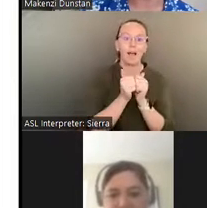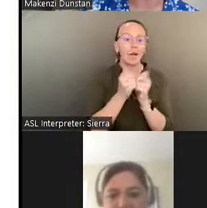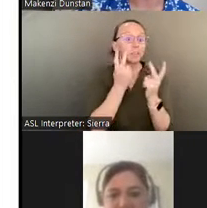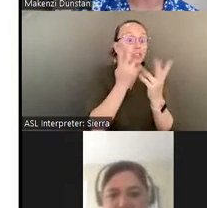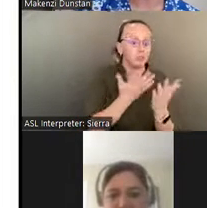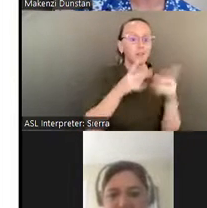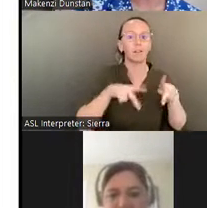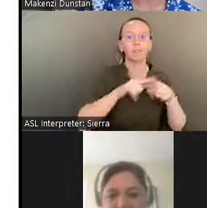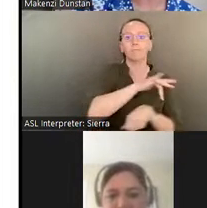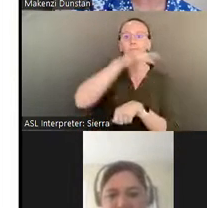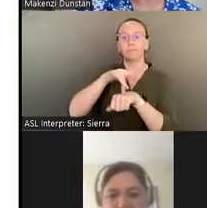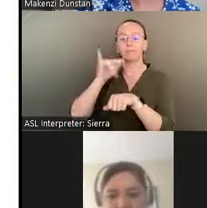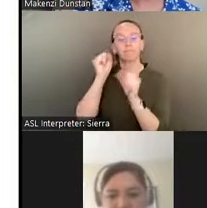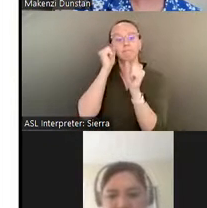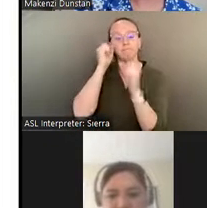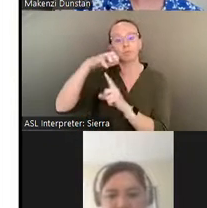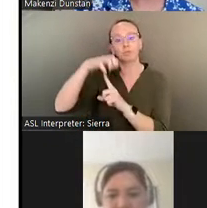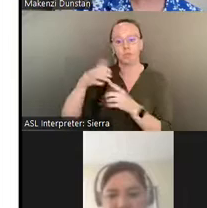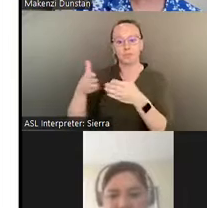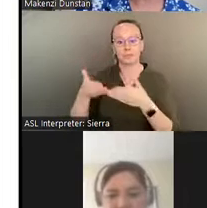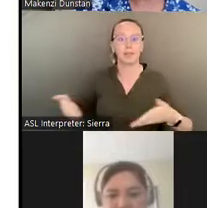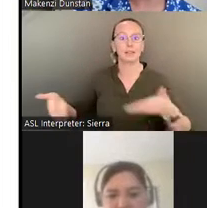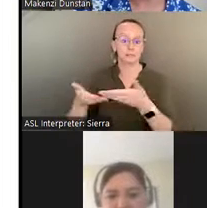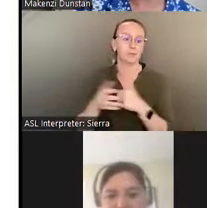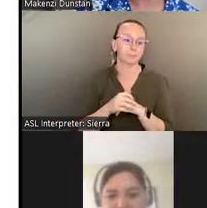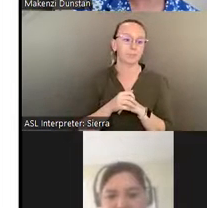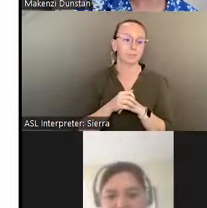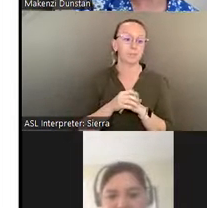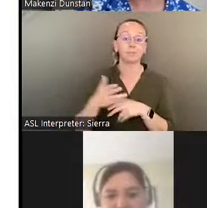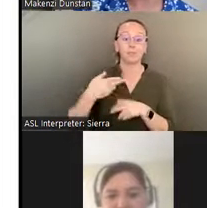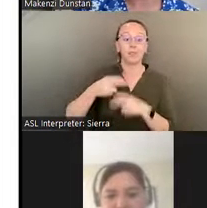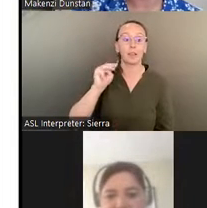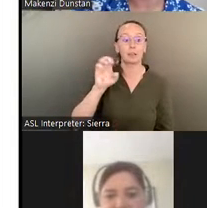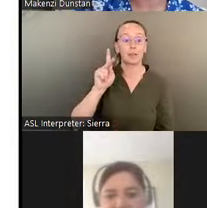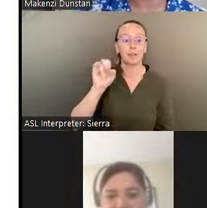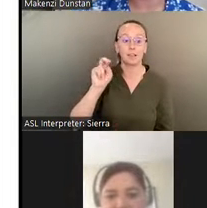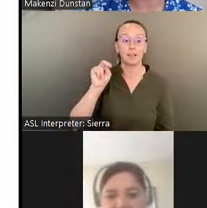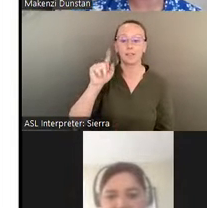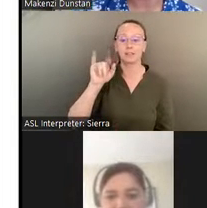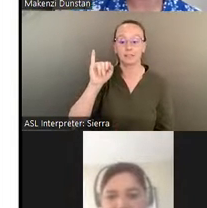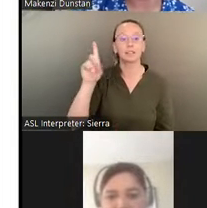My name is Makenzi Dunstan and I'm the Education and Outreach Coordinator at the James Castle